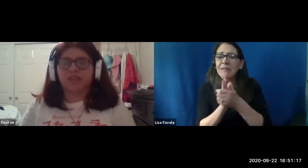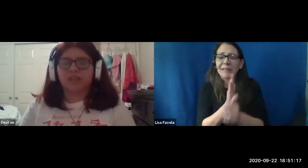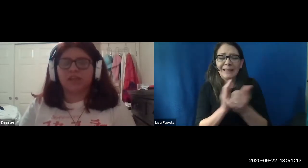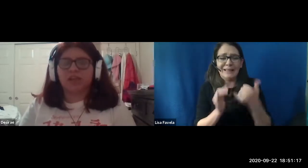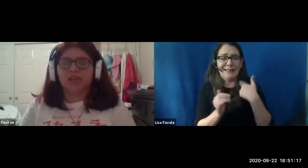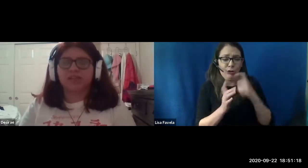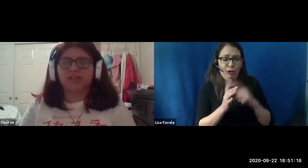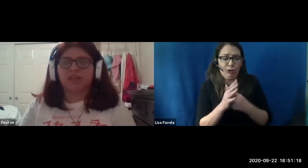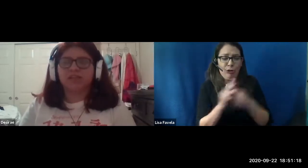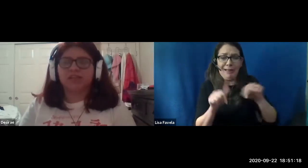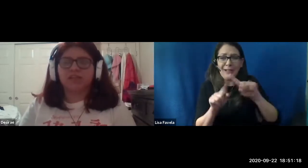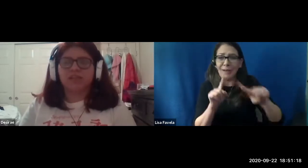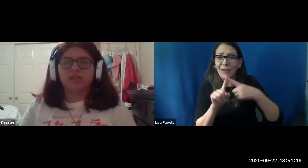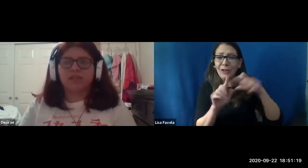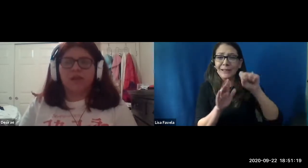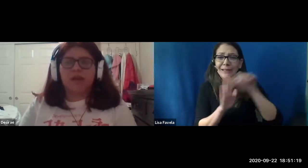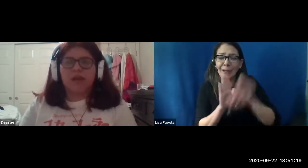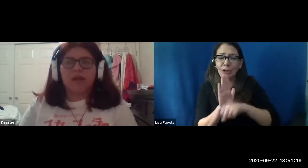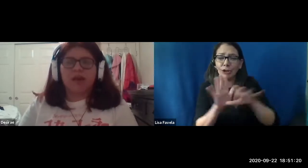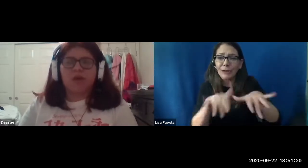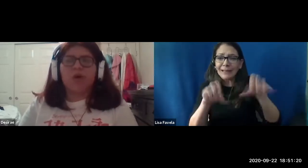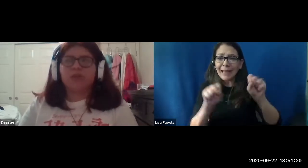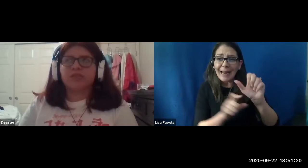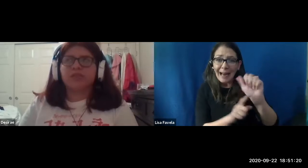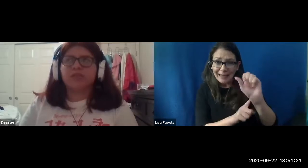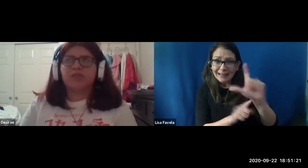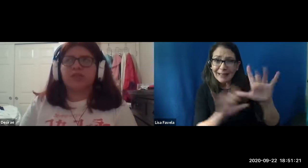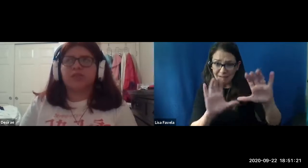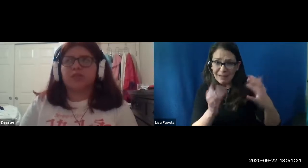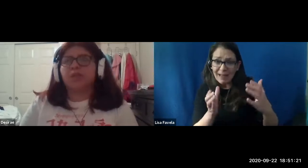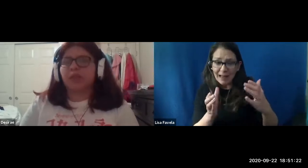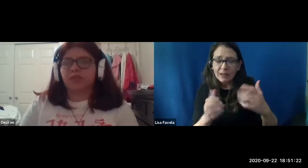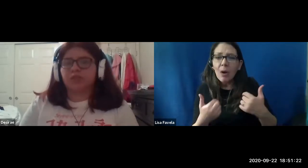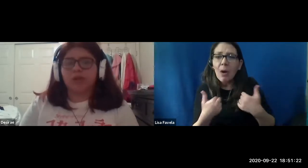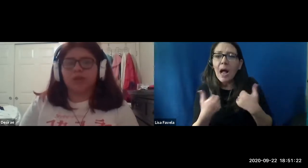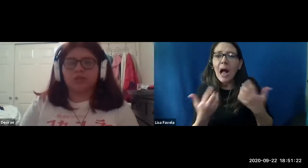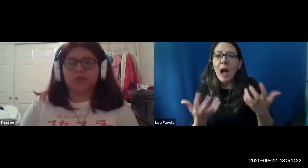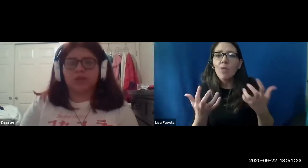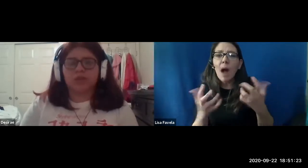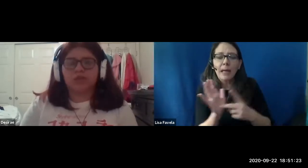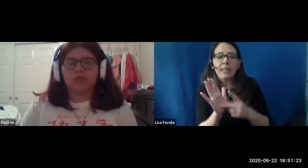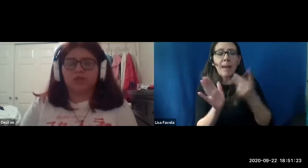taking an asl class and i want